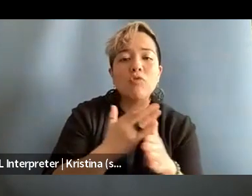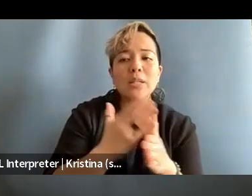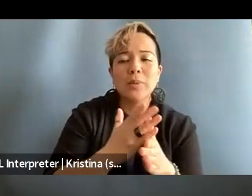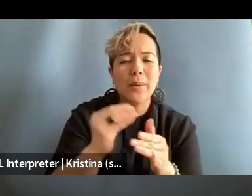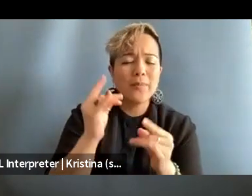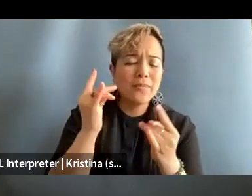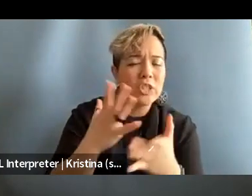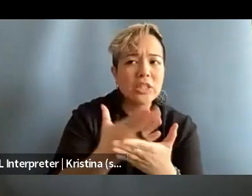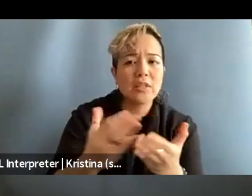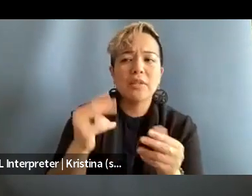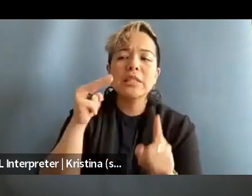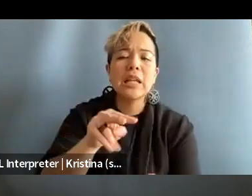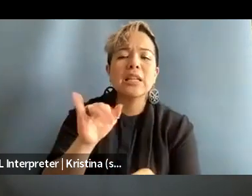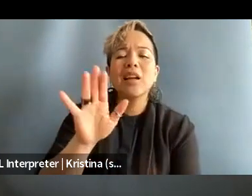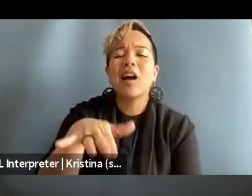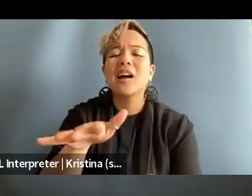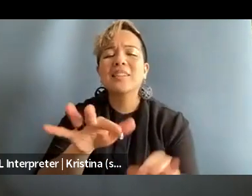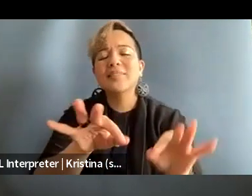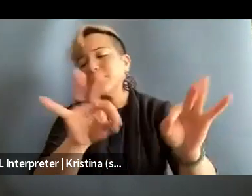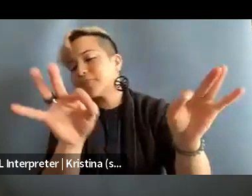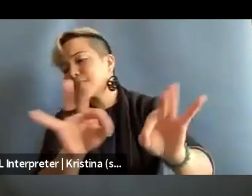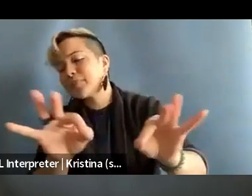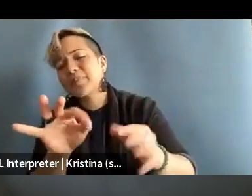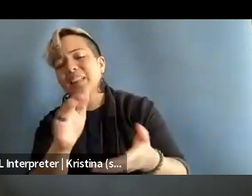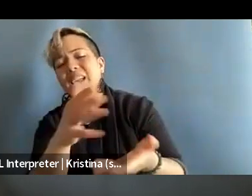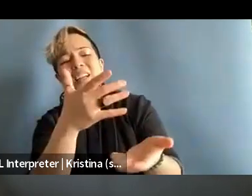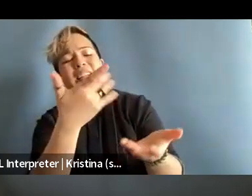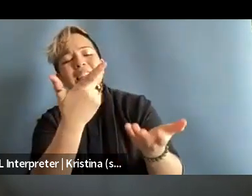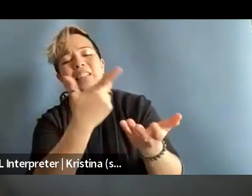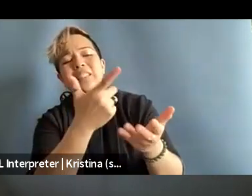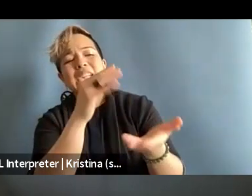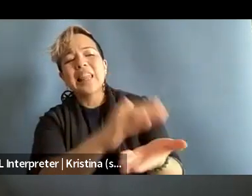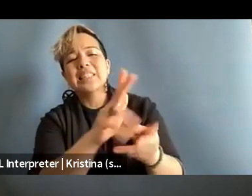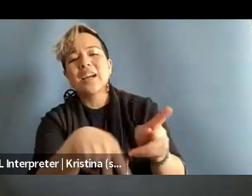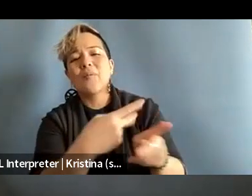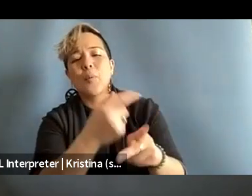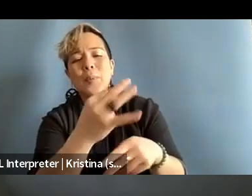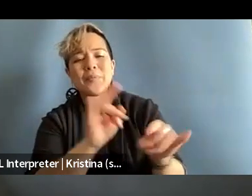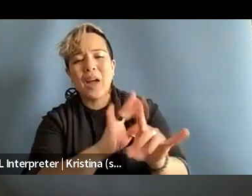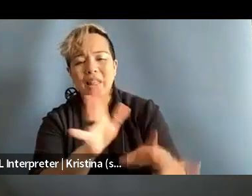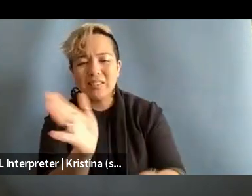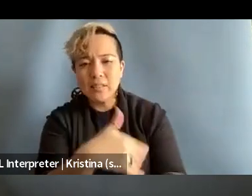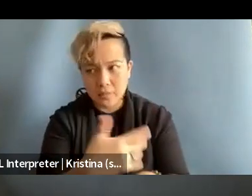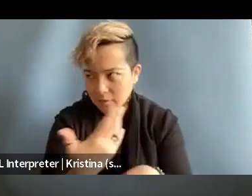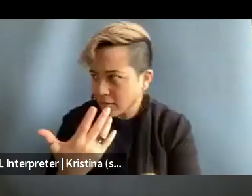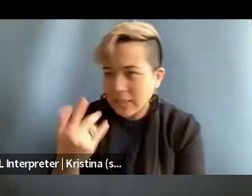it's seen as like a lesser, you know, form of violence. And so yeah, it's this idea of like, you know,